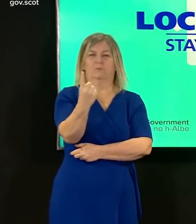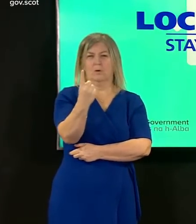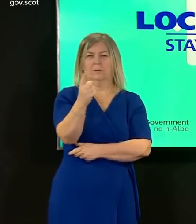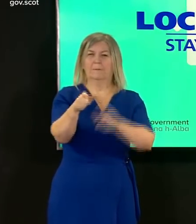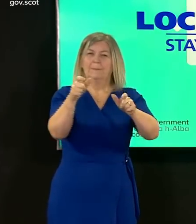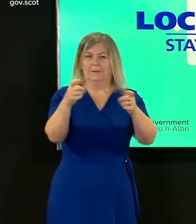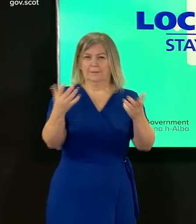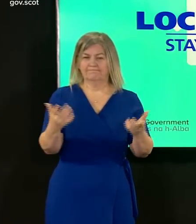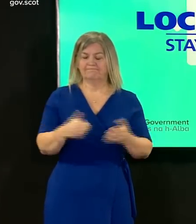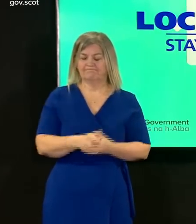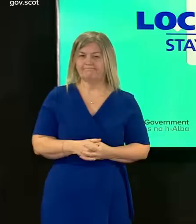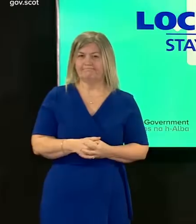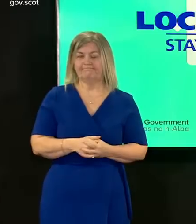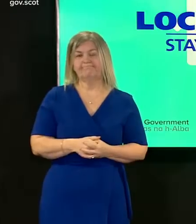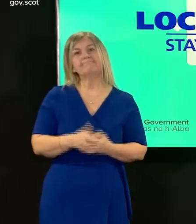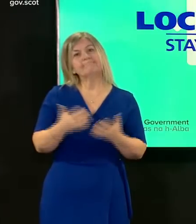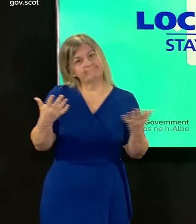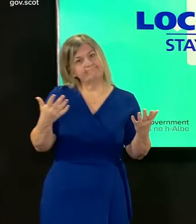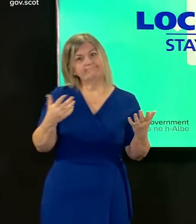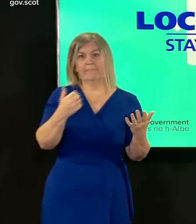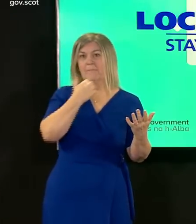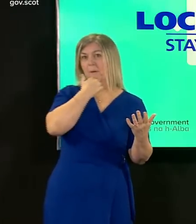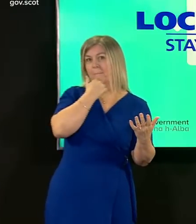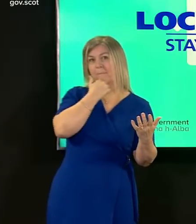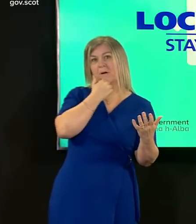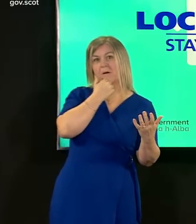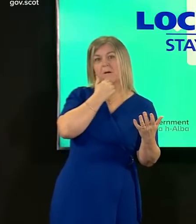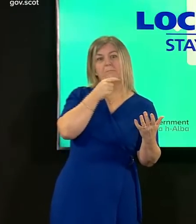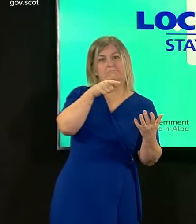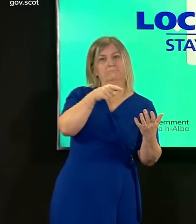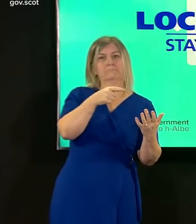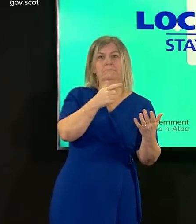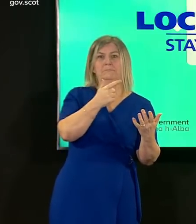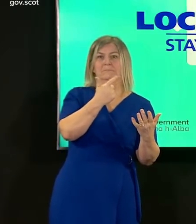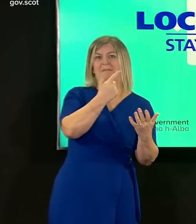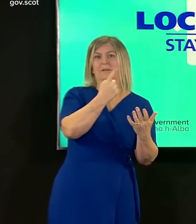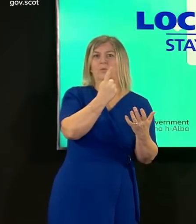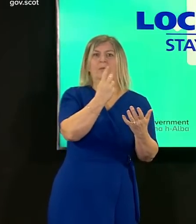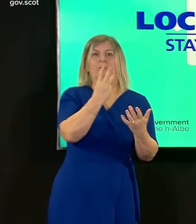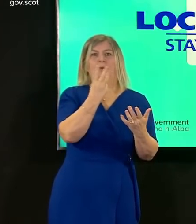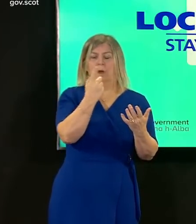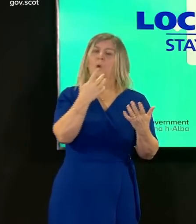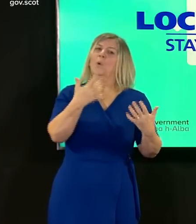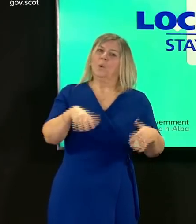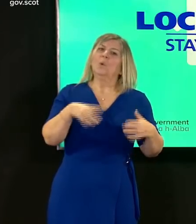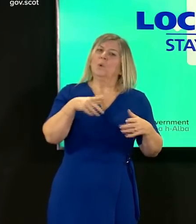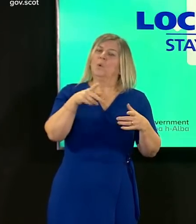once again we remember that behind every one of those numbers is a loved one whose loss is